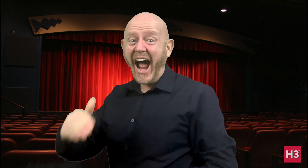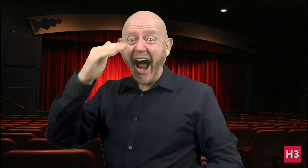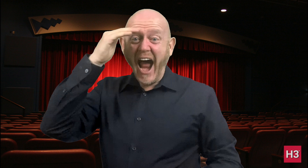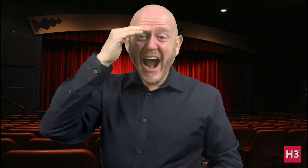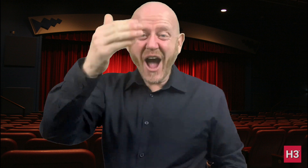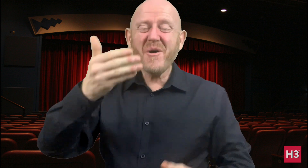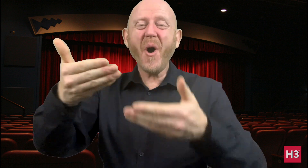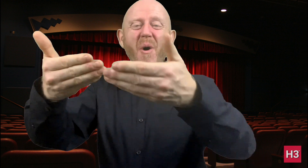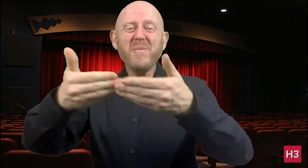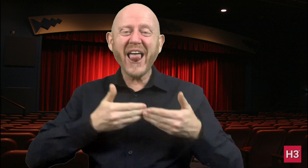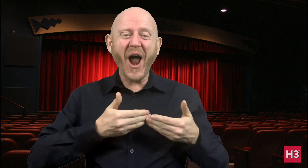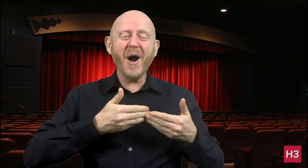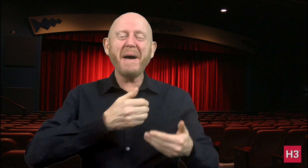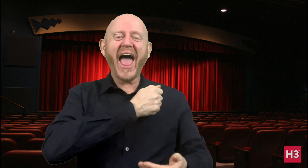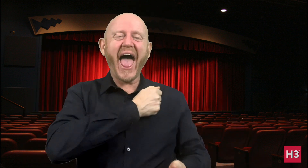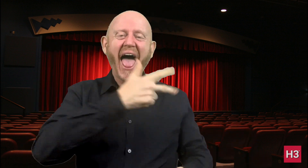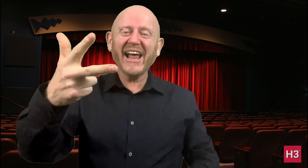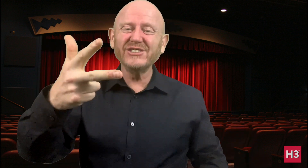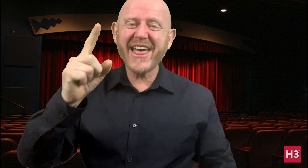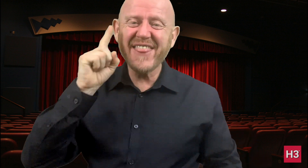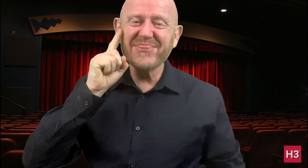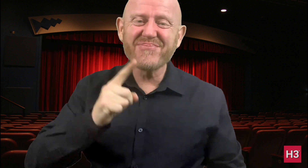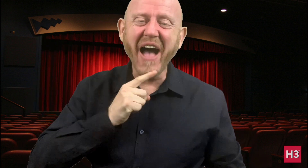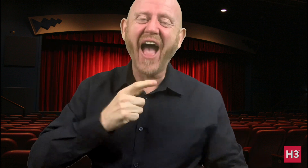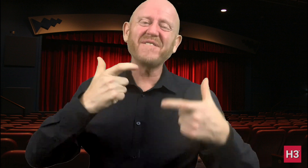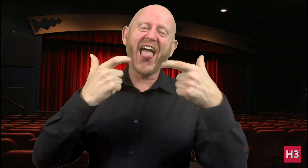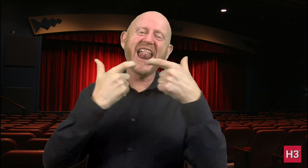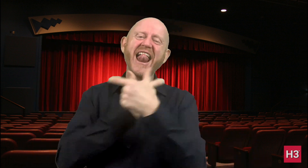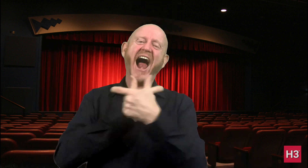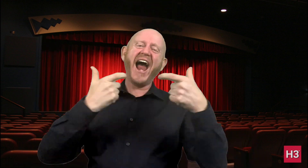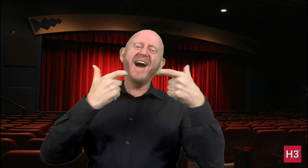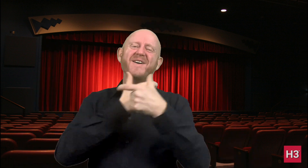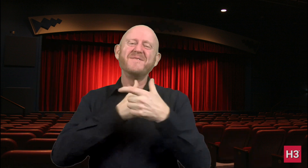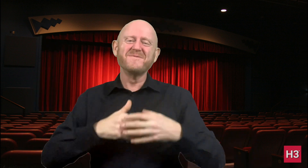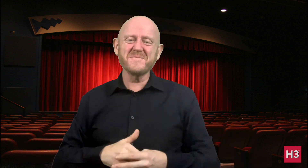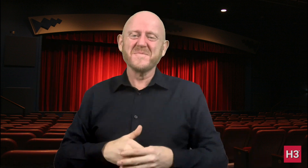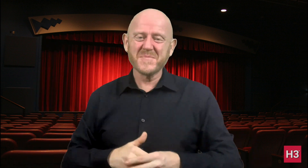Hello! Welcome to DeafLaugh!